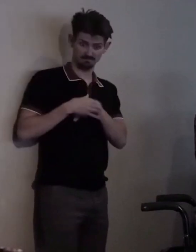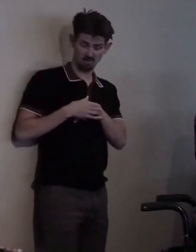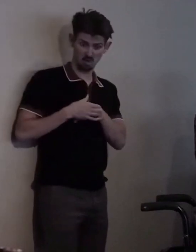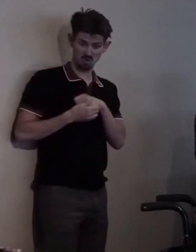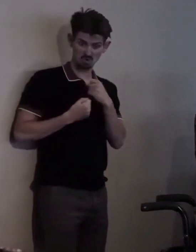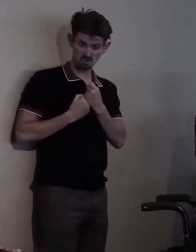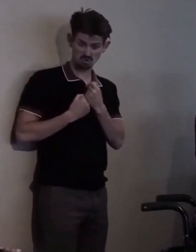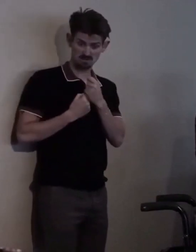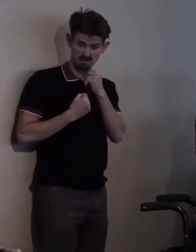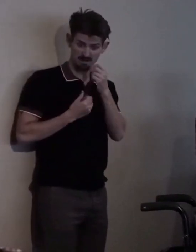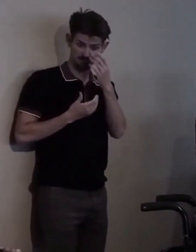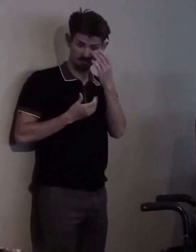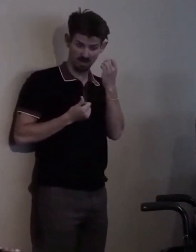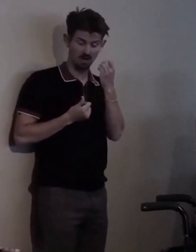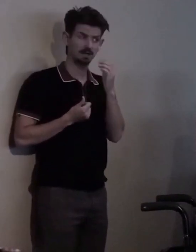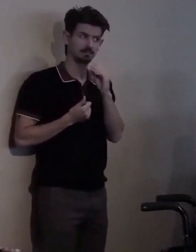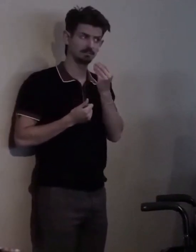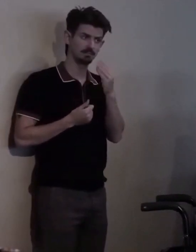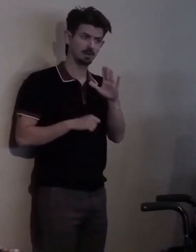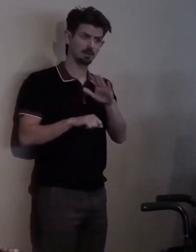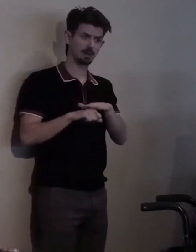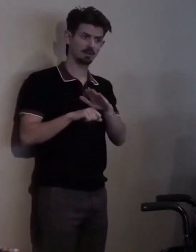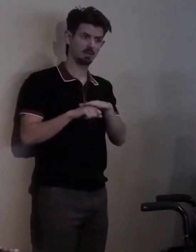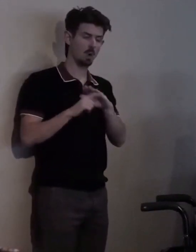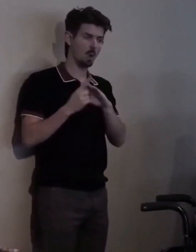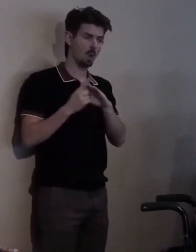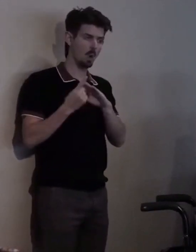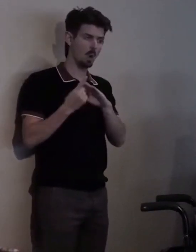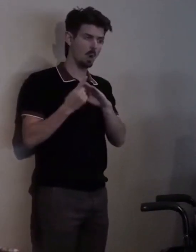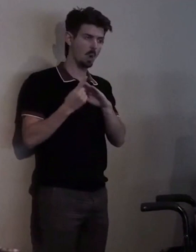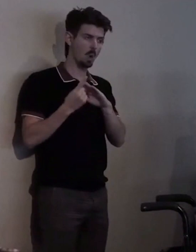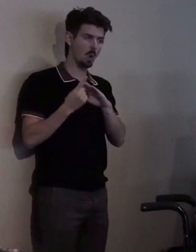it always needs to be enforced or it will be forgotten.